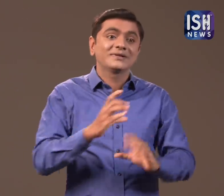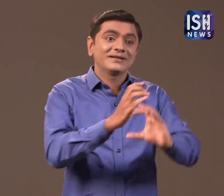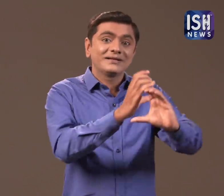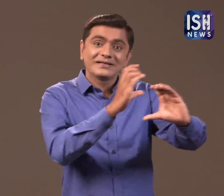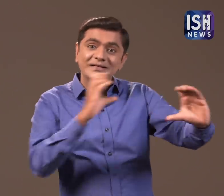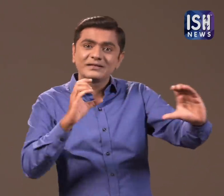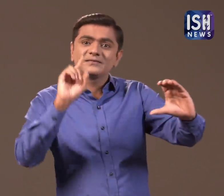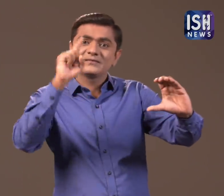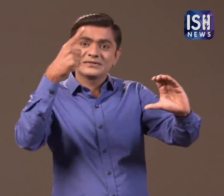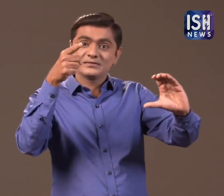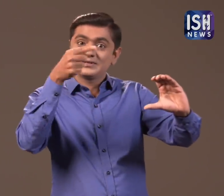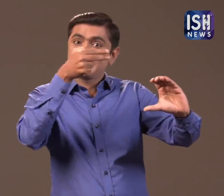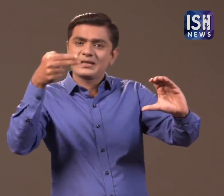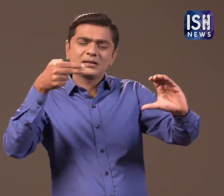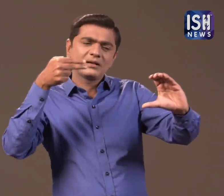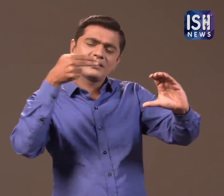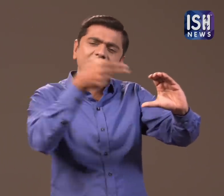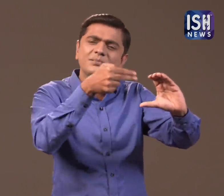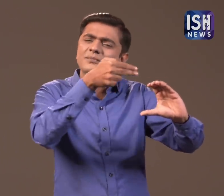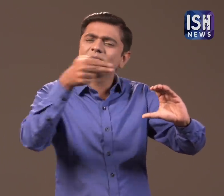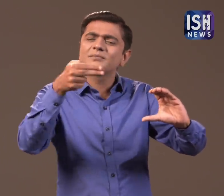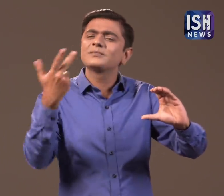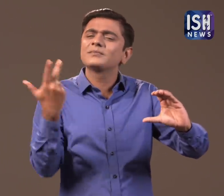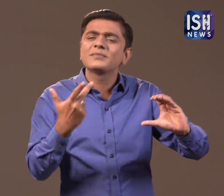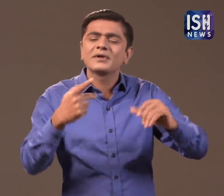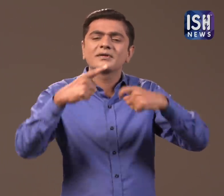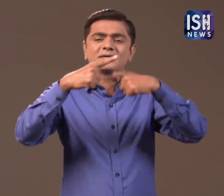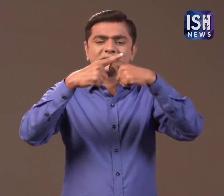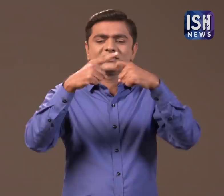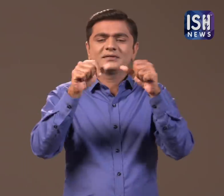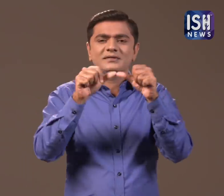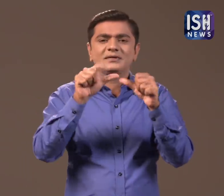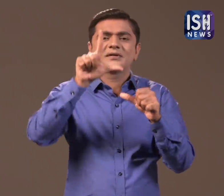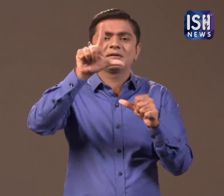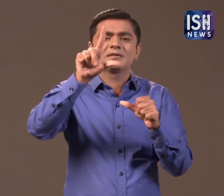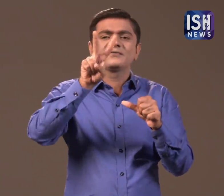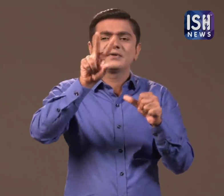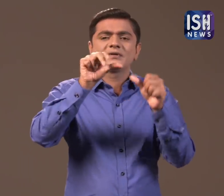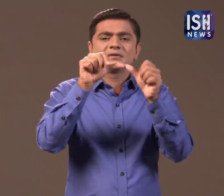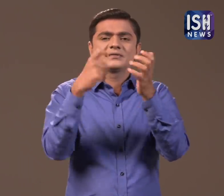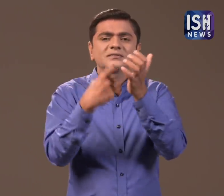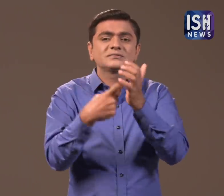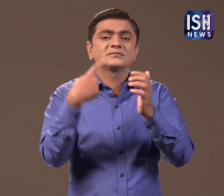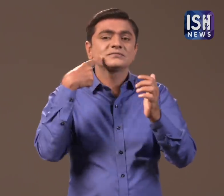The first submarine was called the “Kalvari”.